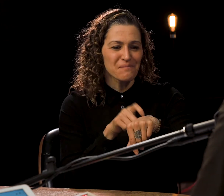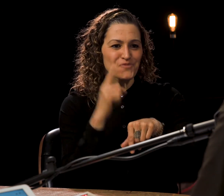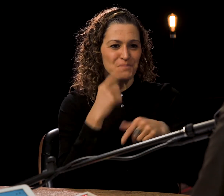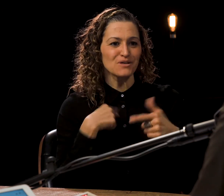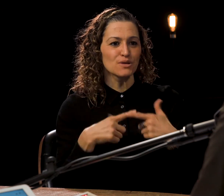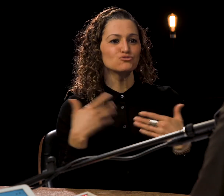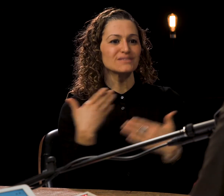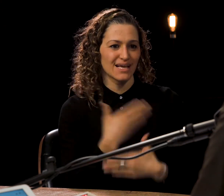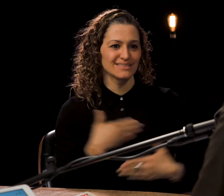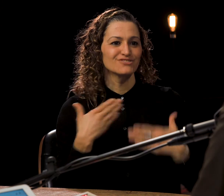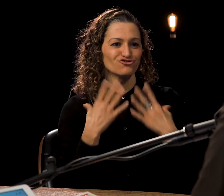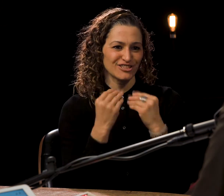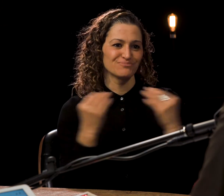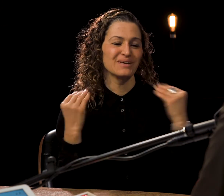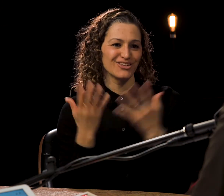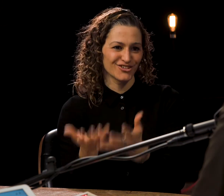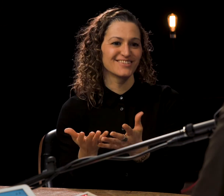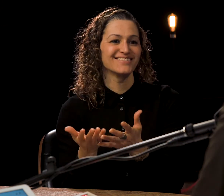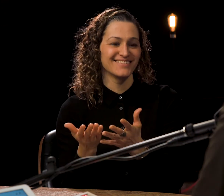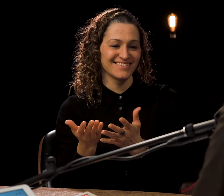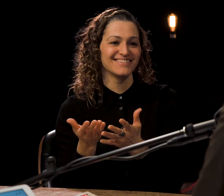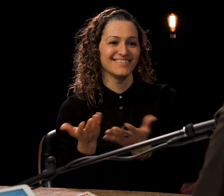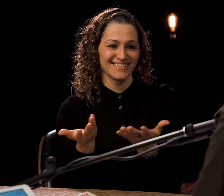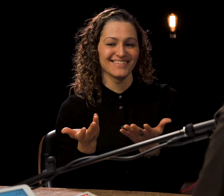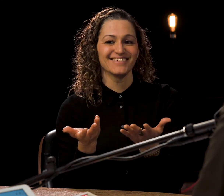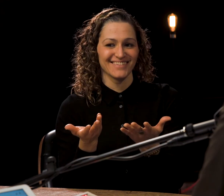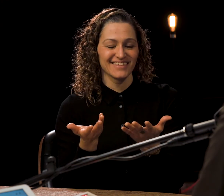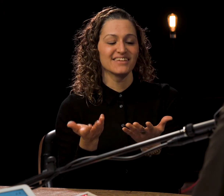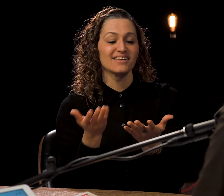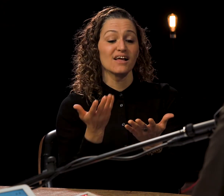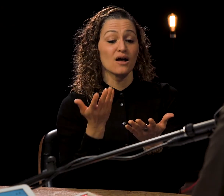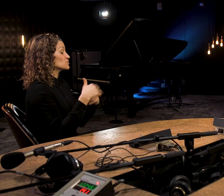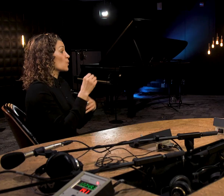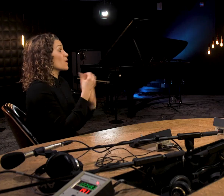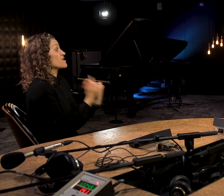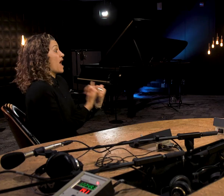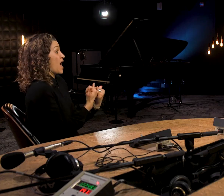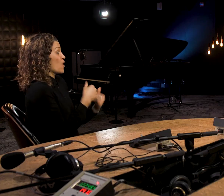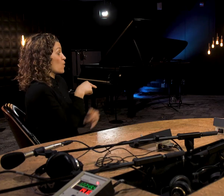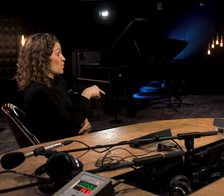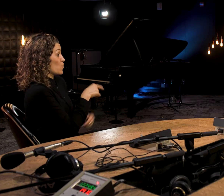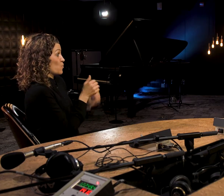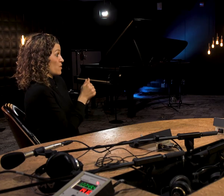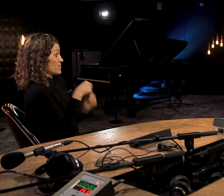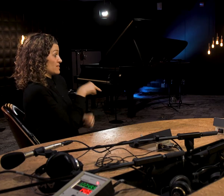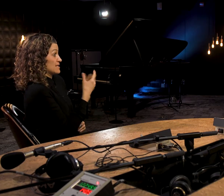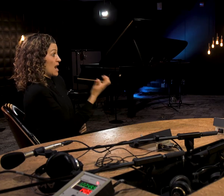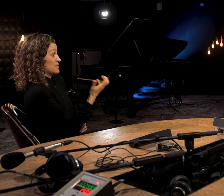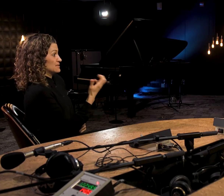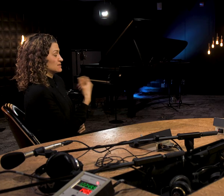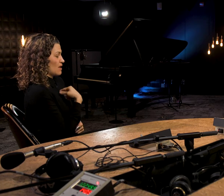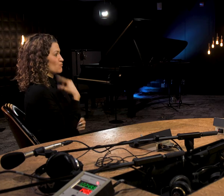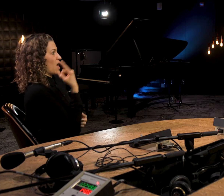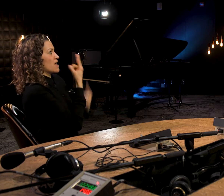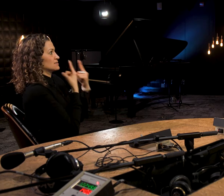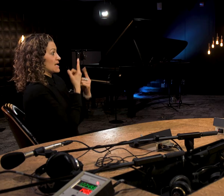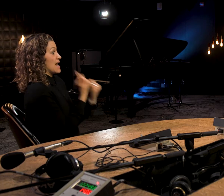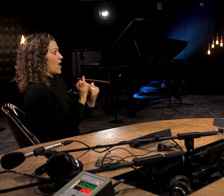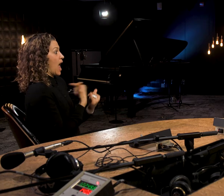Dawn Jani Birley: and it took time for me to learn Dawn Jani Birley: to appreciate the language for sure. Dawn Jani Birley: At the same time, Dawn Jani Birley: right now, Dawn Jani Birley: the work that I'm doing